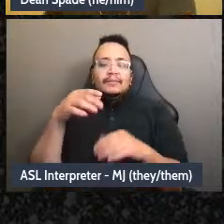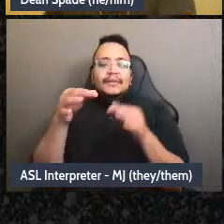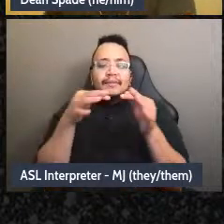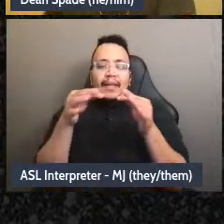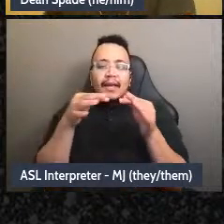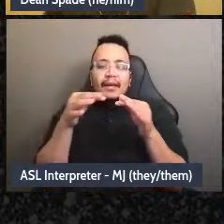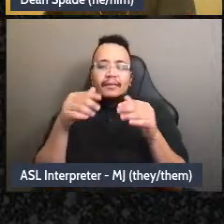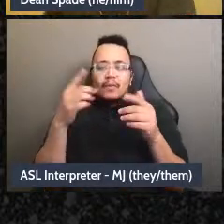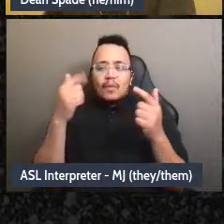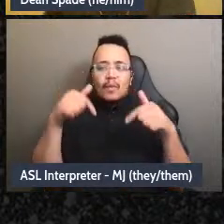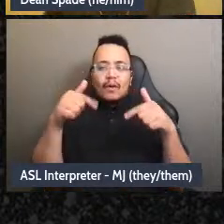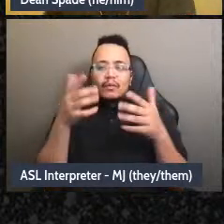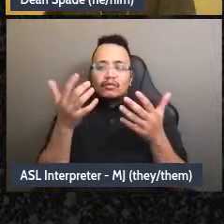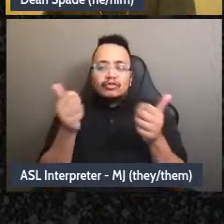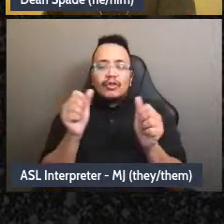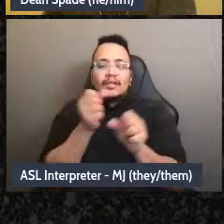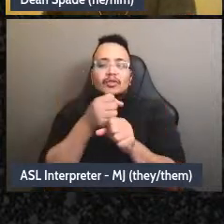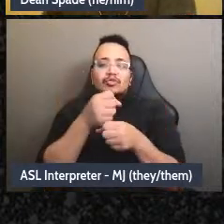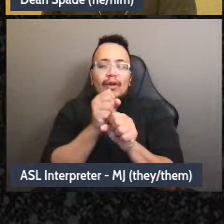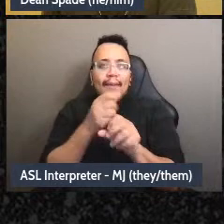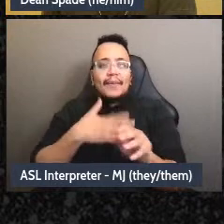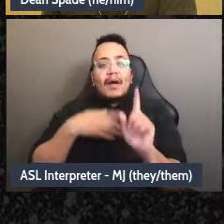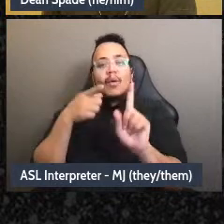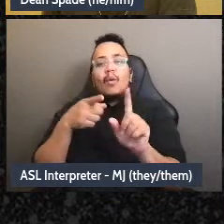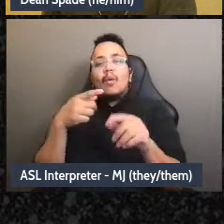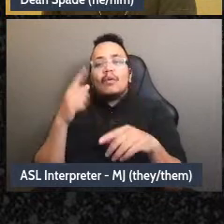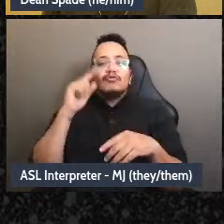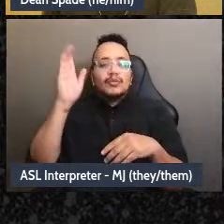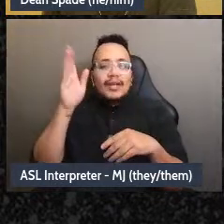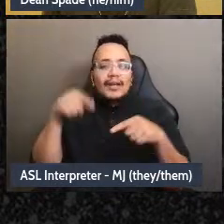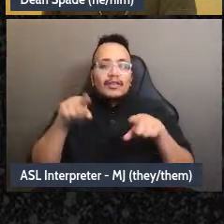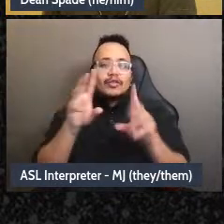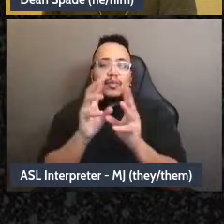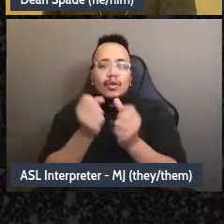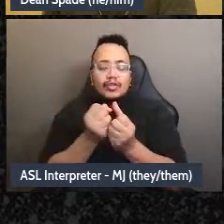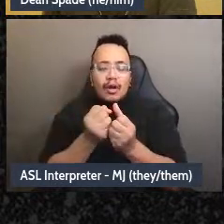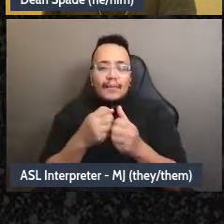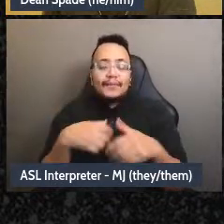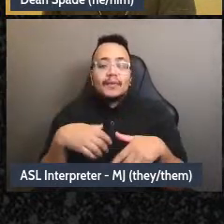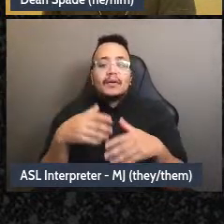when I think about these workshops we're trying to build groups that are good at transparency,